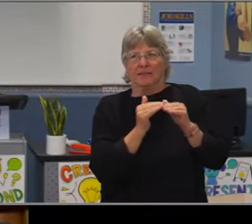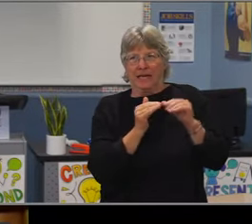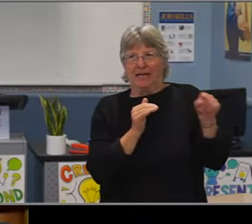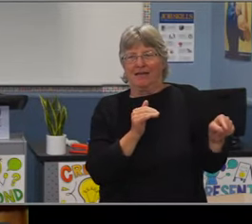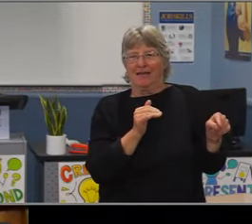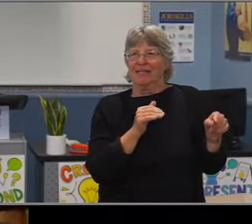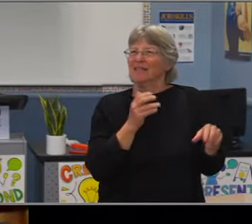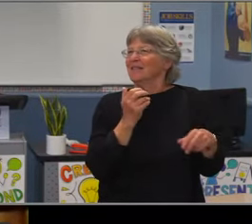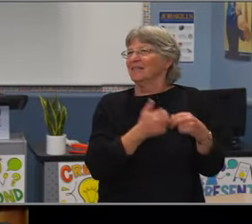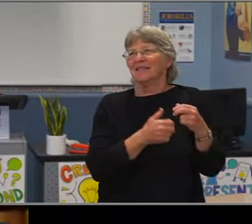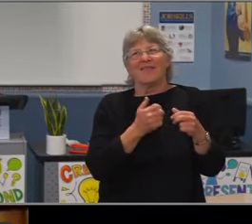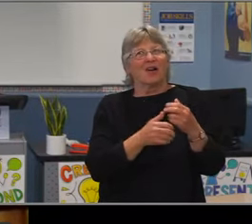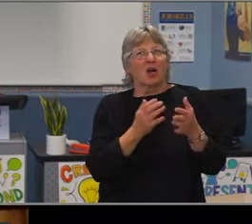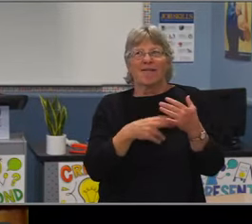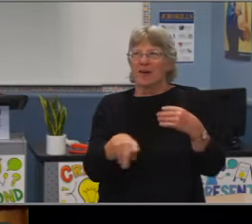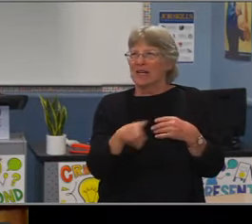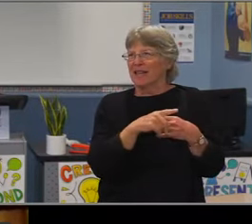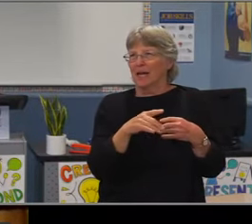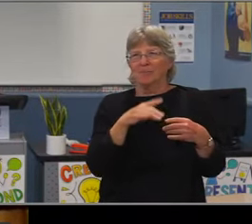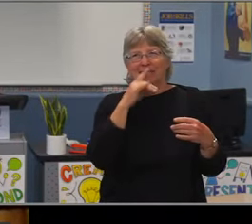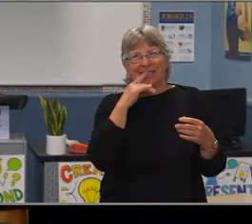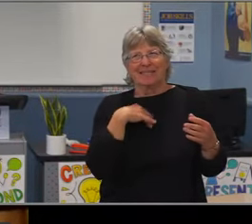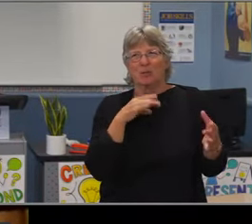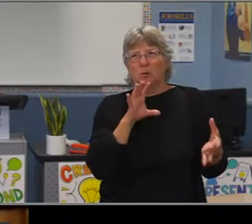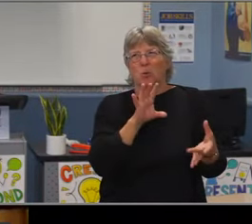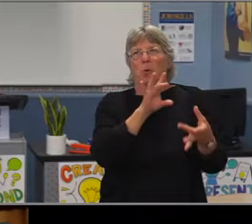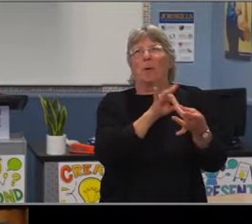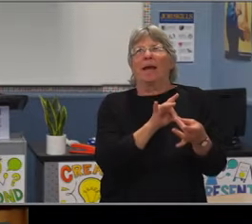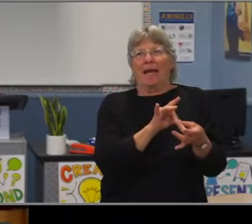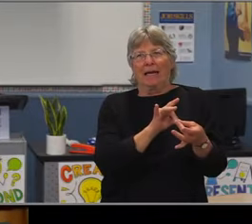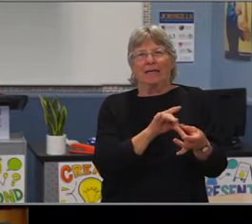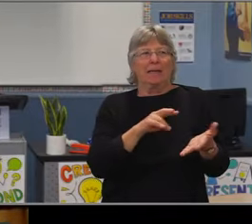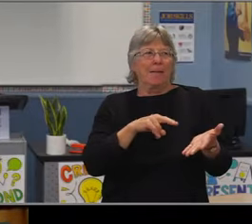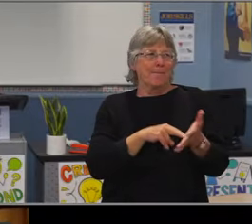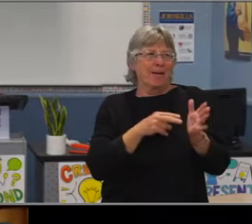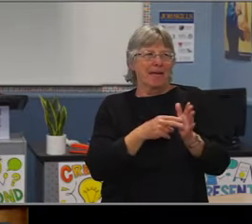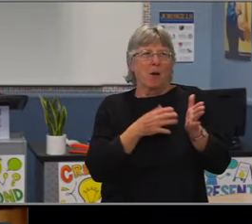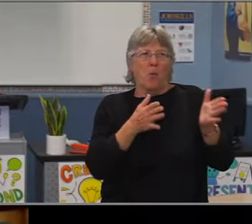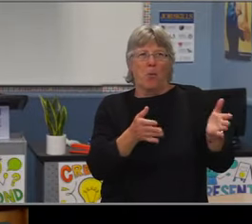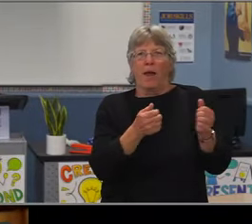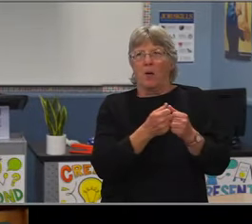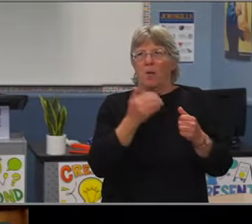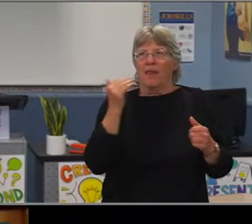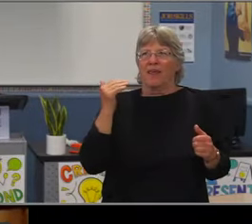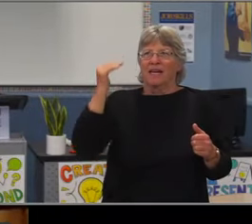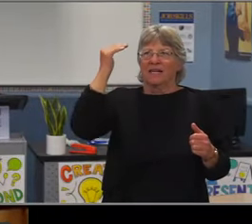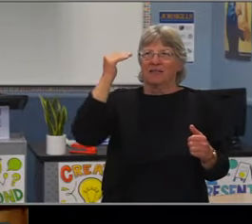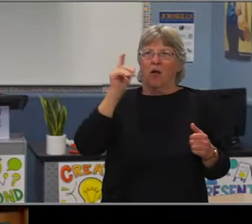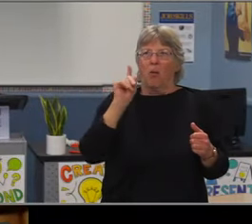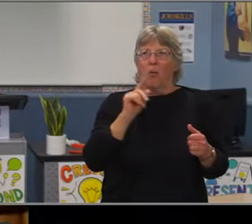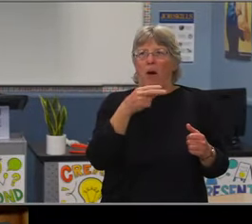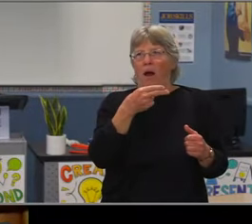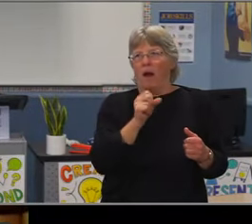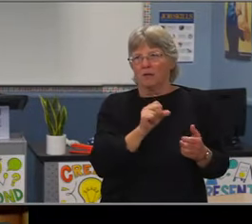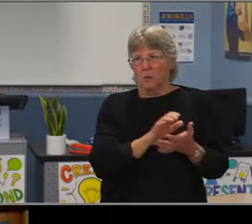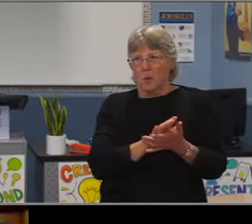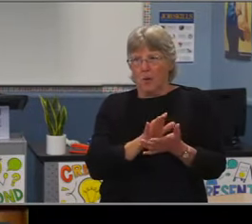with choosing pathway options in high school, and then finally some short and long-term considerations